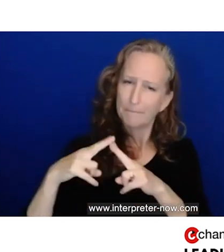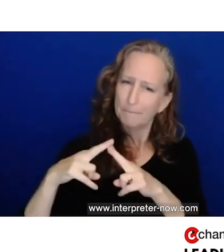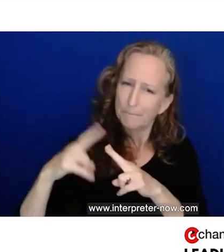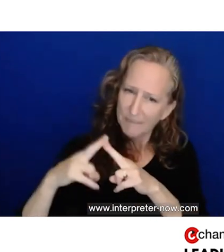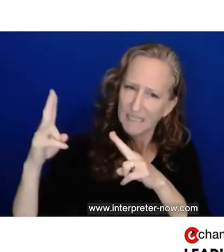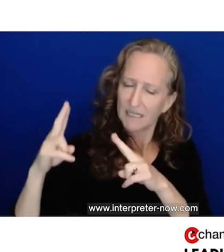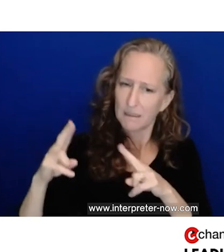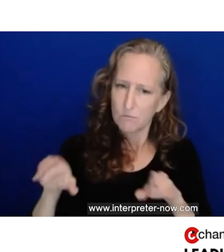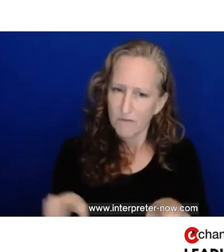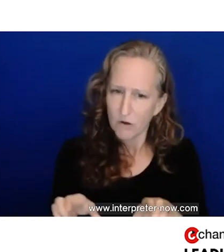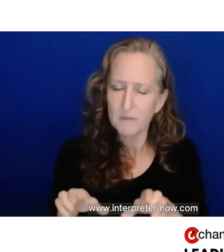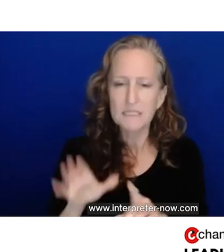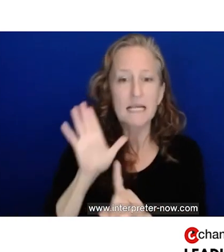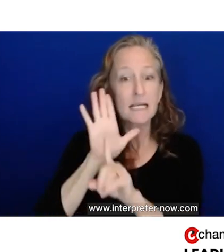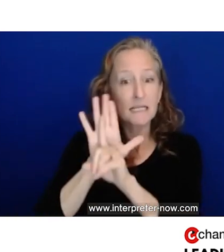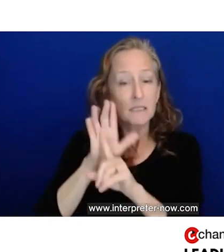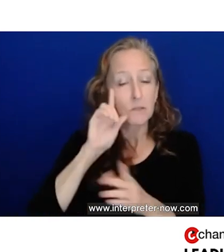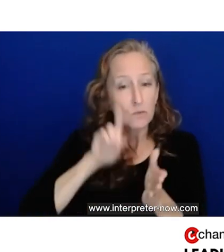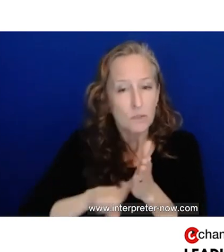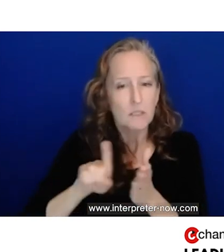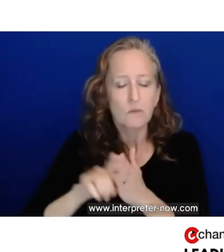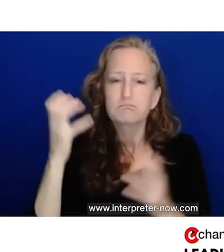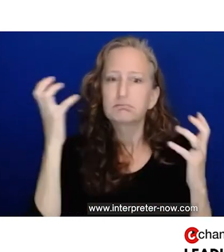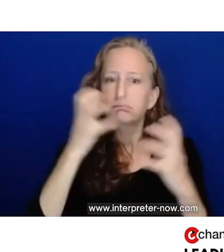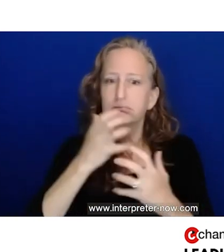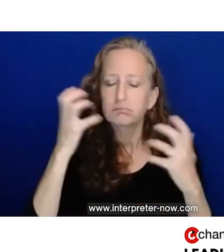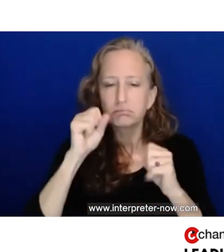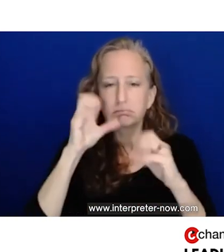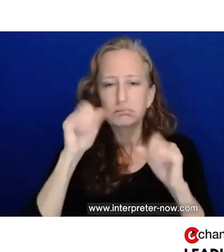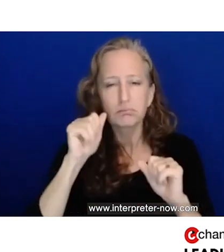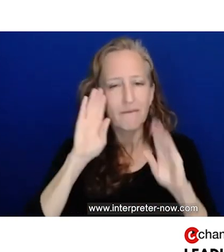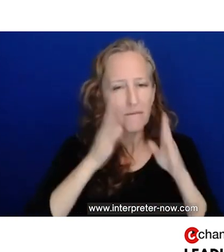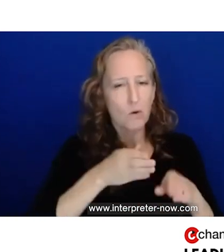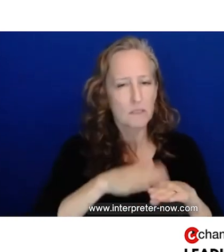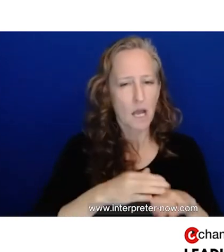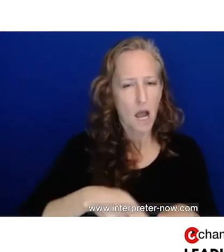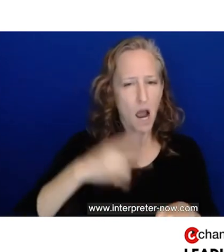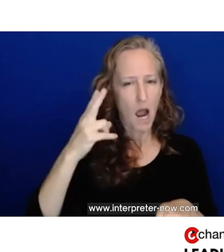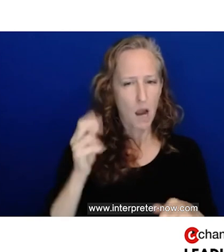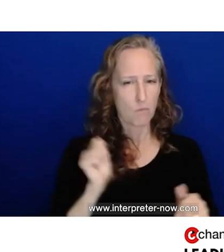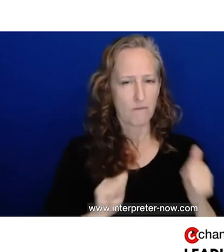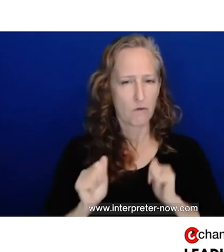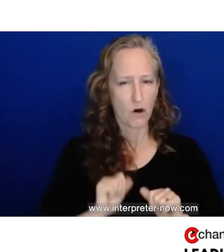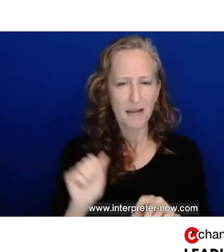research on high-performing athletes, and has brought together a rich array of scholars